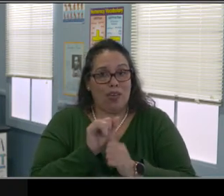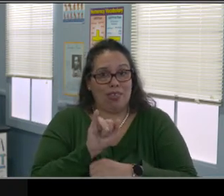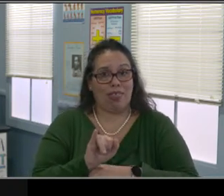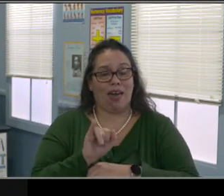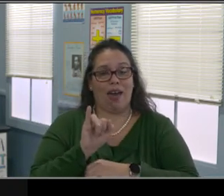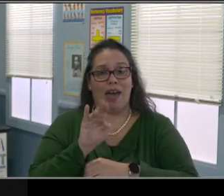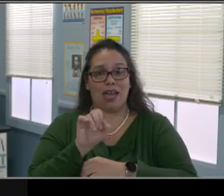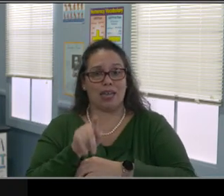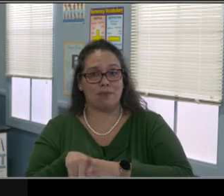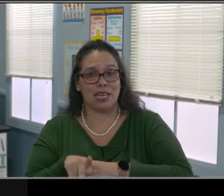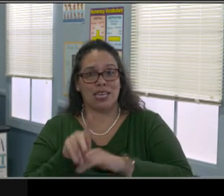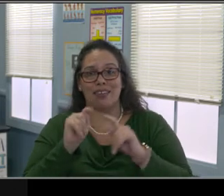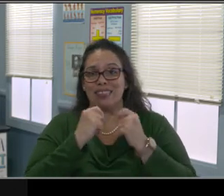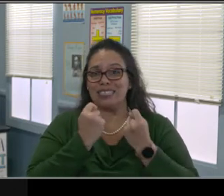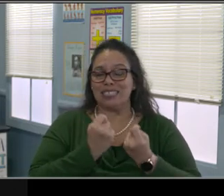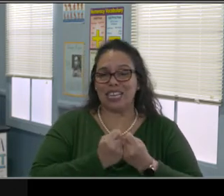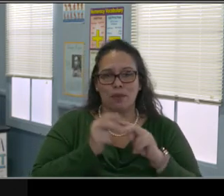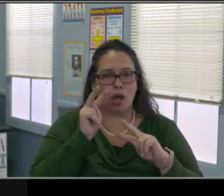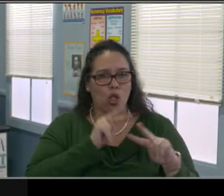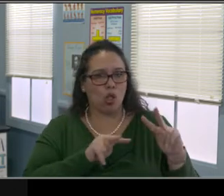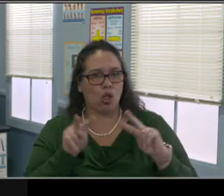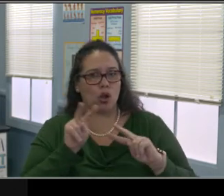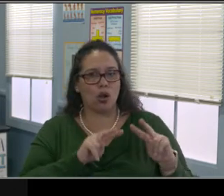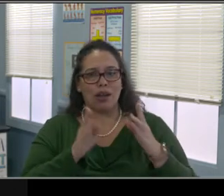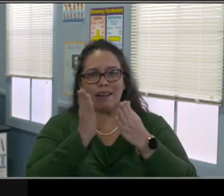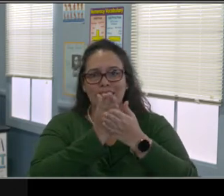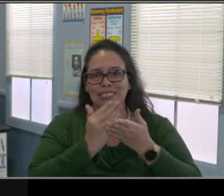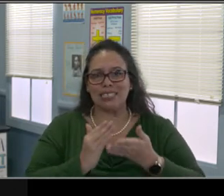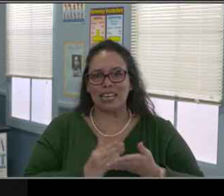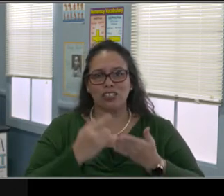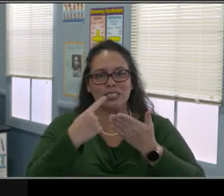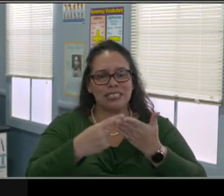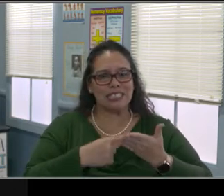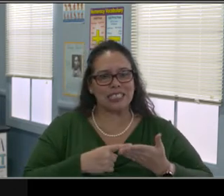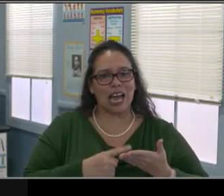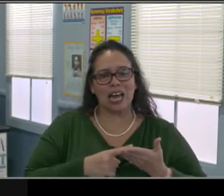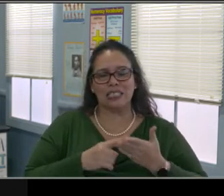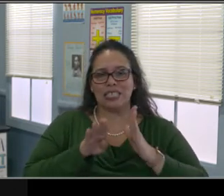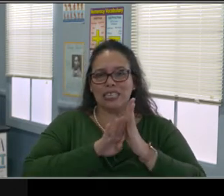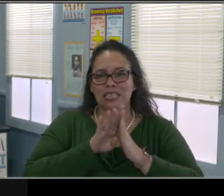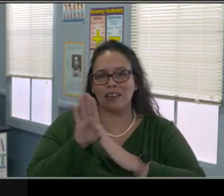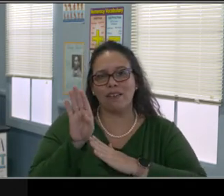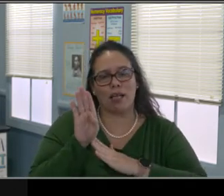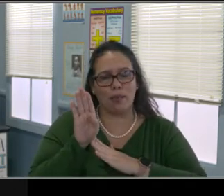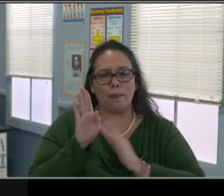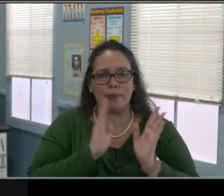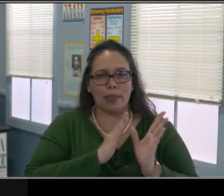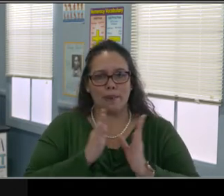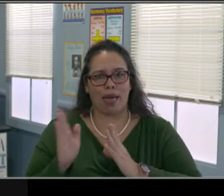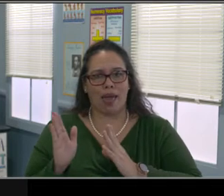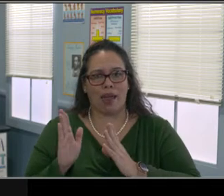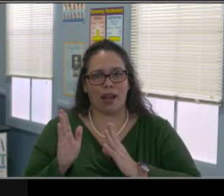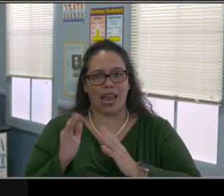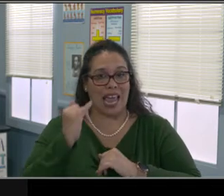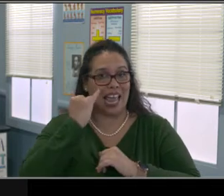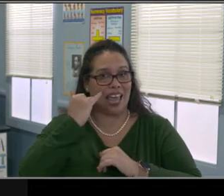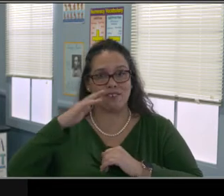after you hear a lot of information, you don't even know what questions to ask. So as you think about it, as you re-watch this,